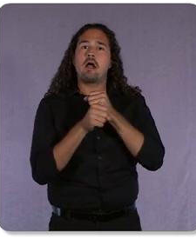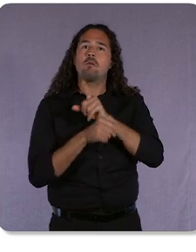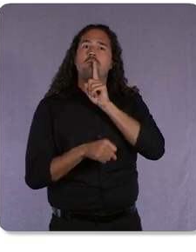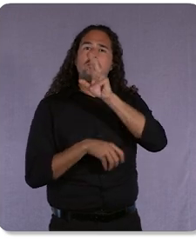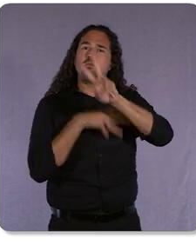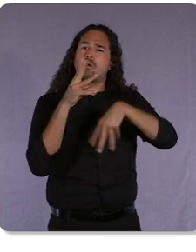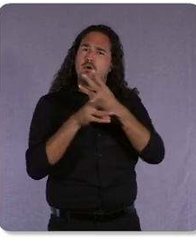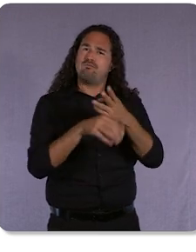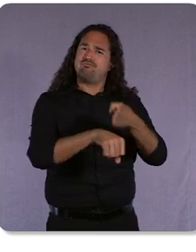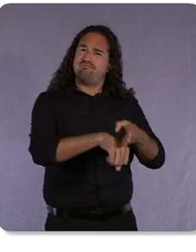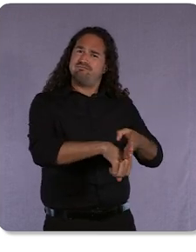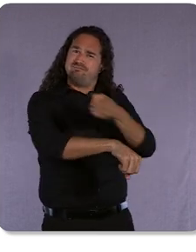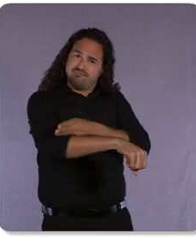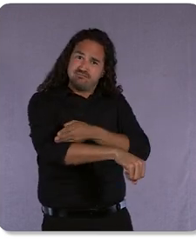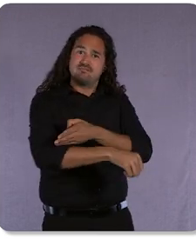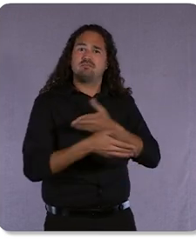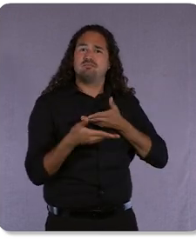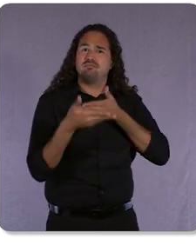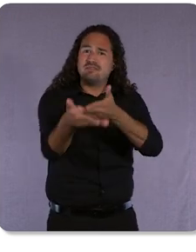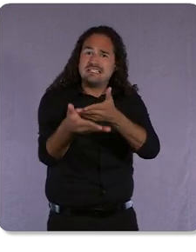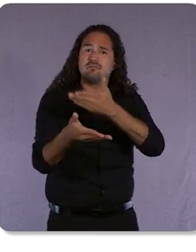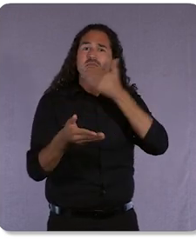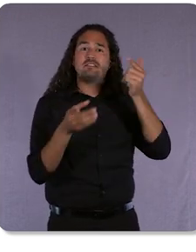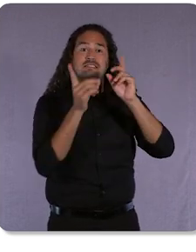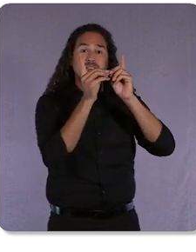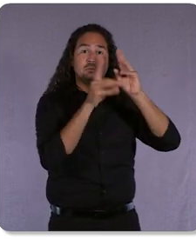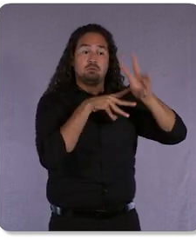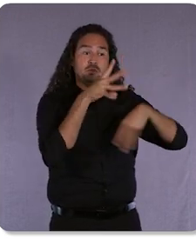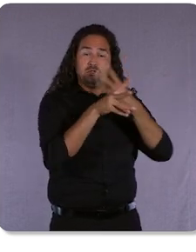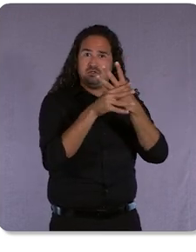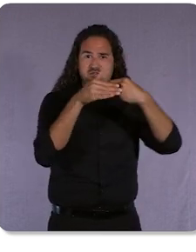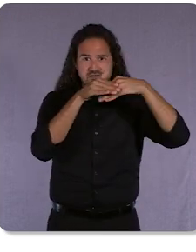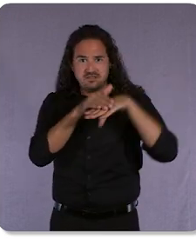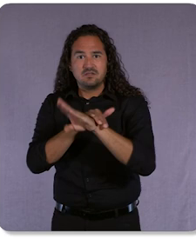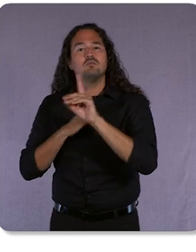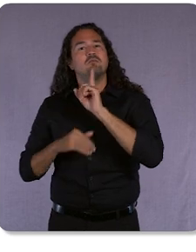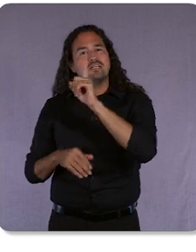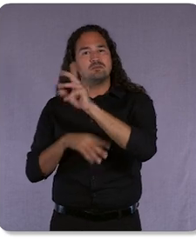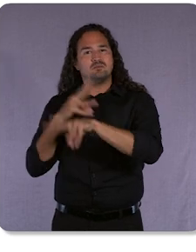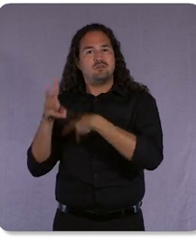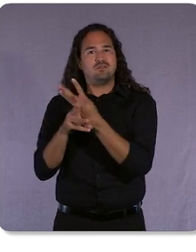world has to offer to the real world. It’s about enhancing our reality to address actual